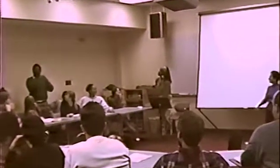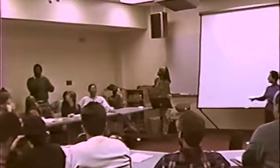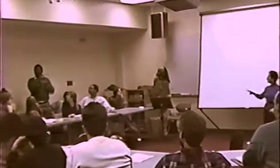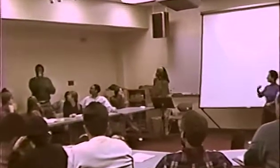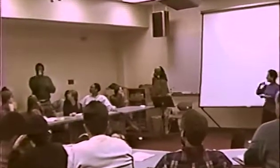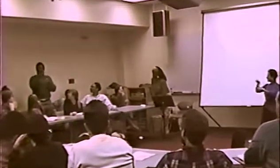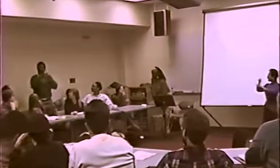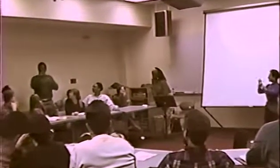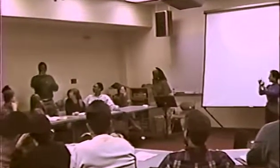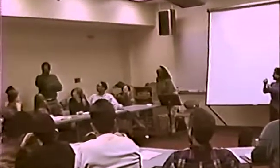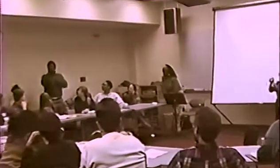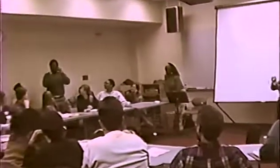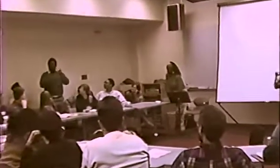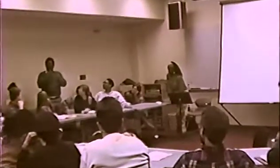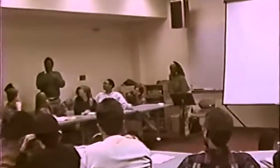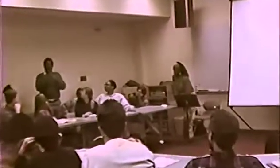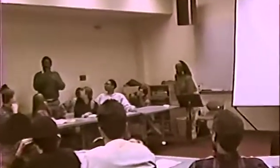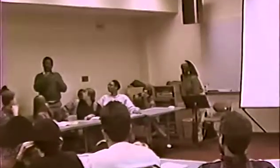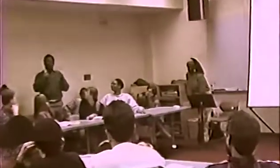I THINK YOU USE MORE ENGLISH. THAT'S WHAT I WOULD DO.